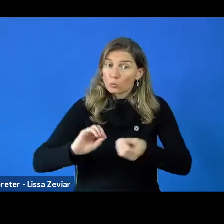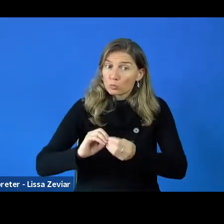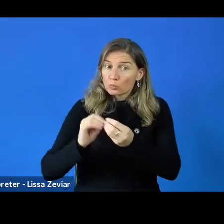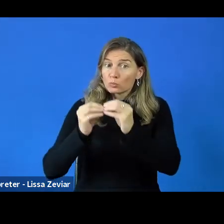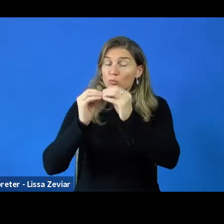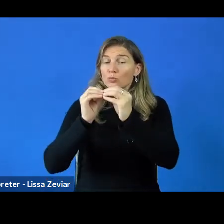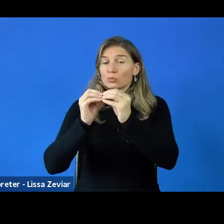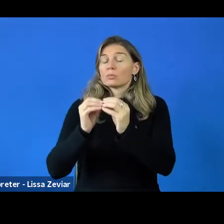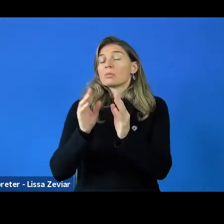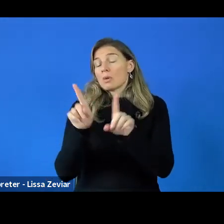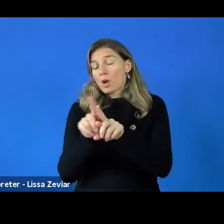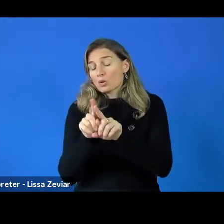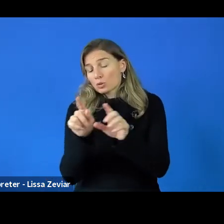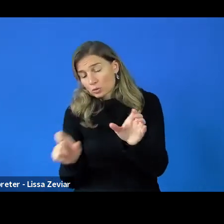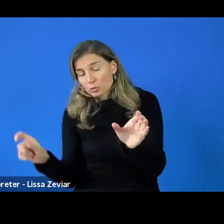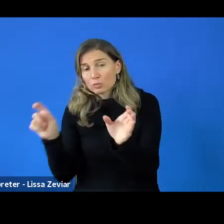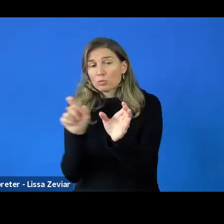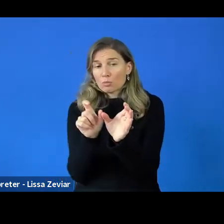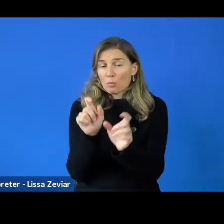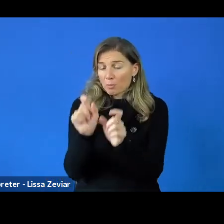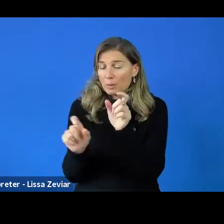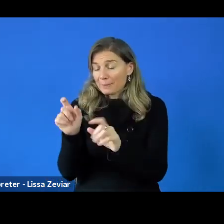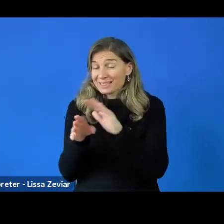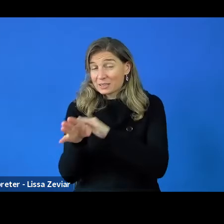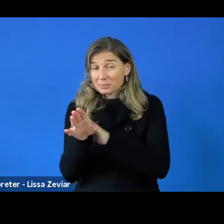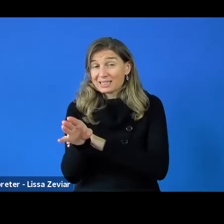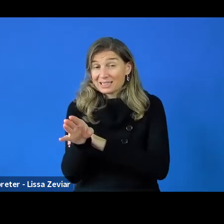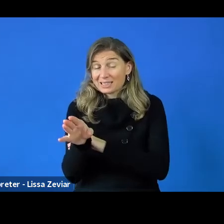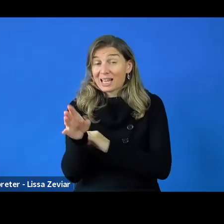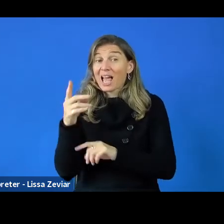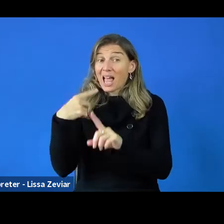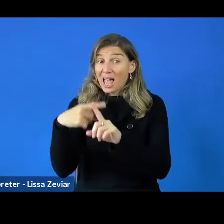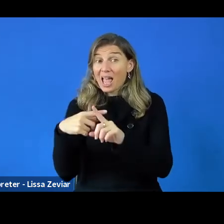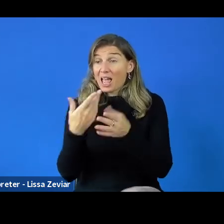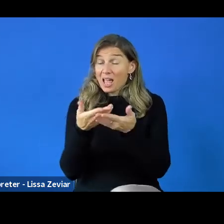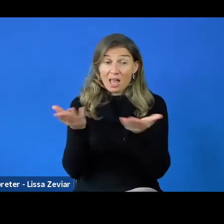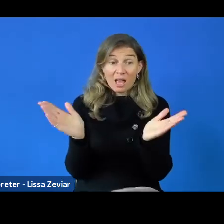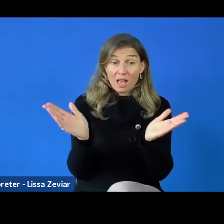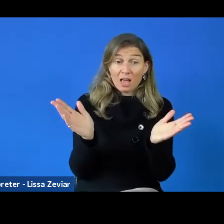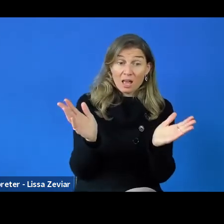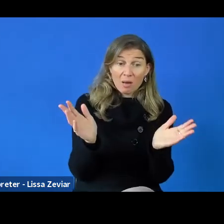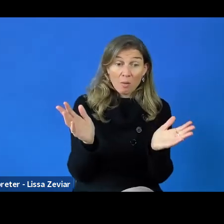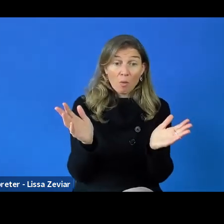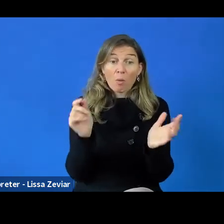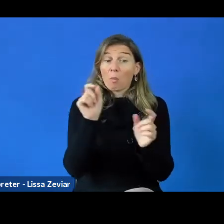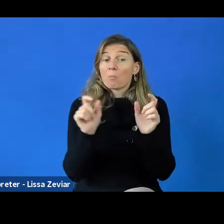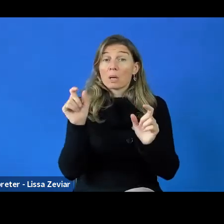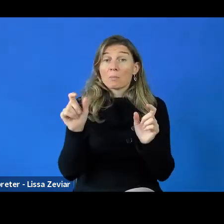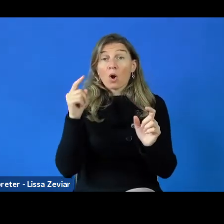People with disabilities are people with disabilities and people with cognitive disabilities, learning disabilities